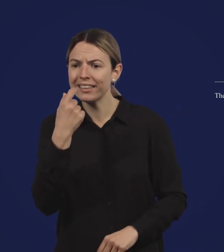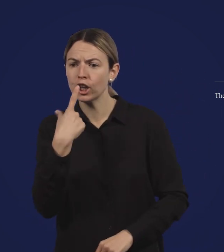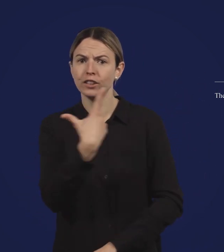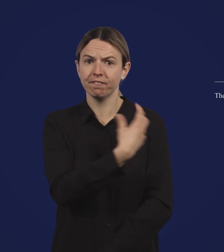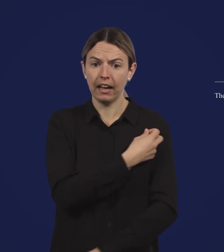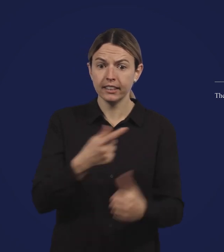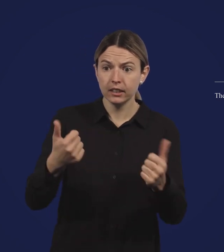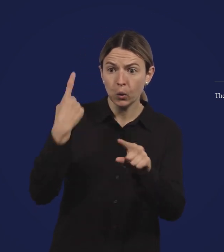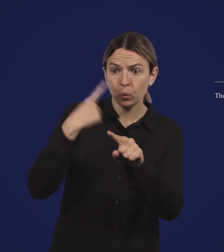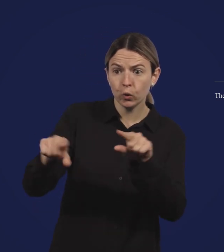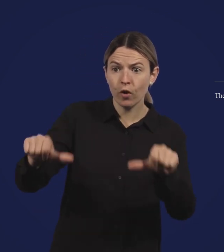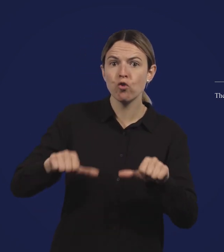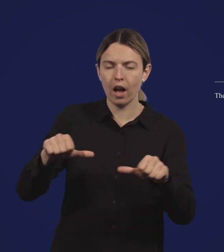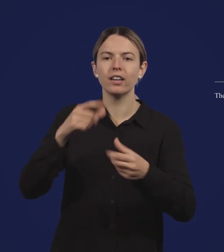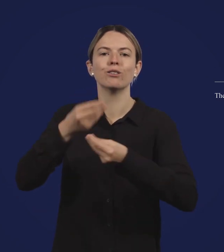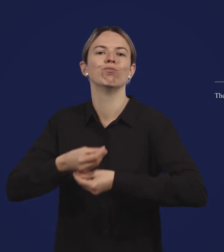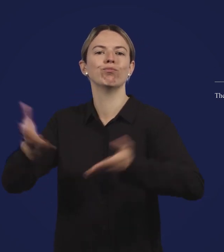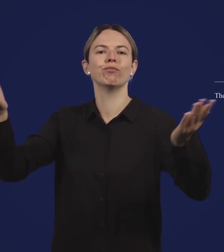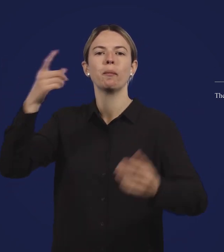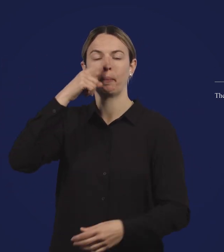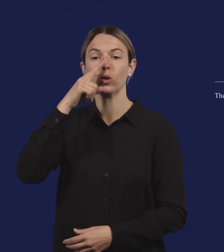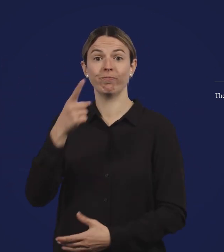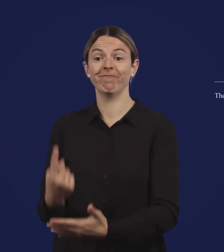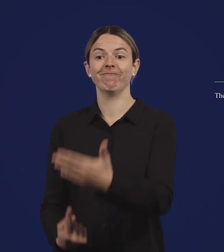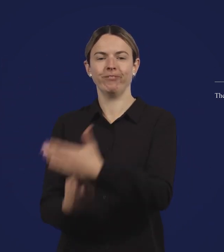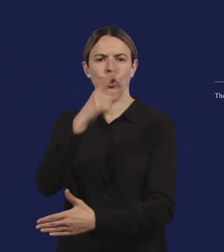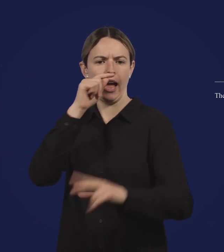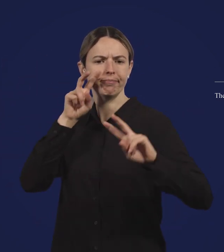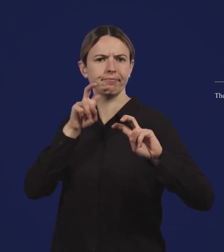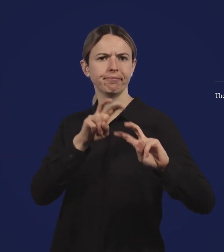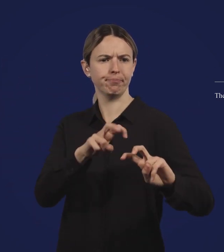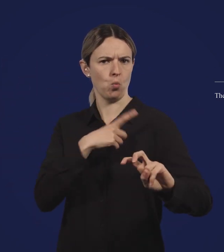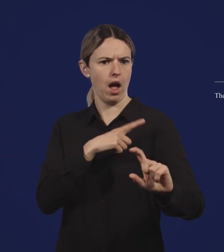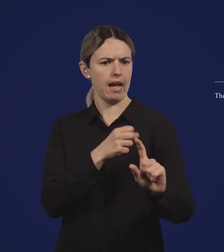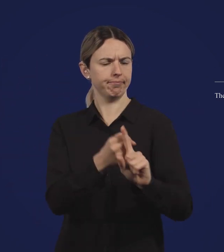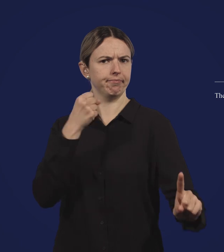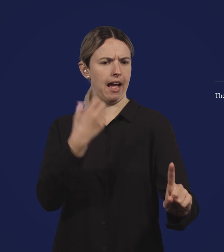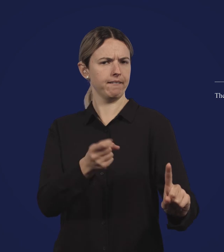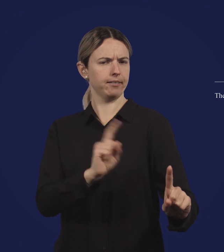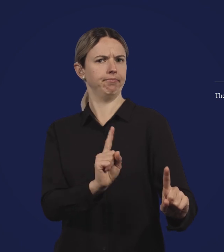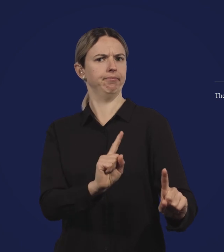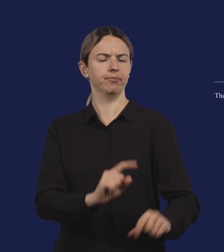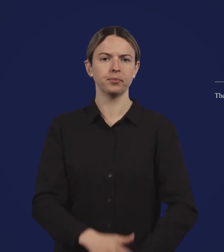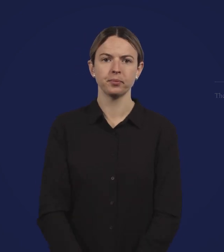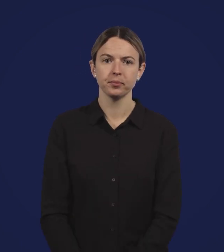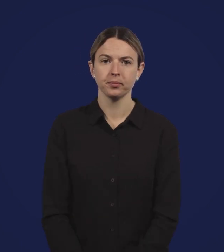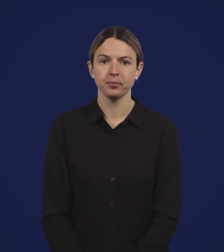all medication and vaccines used in Australia, and the TGA will use that information to measure the impacts of each vaccine.